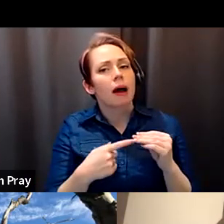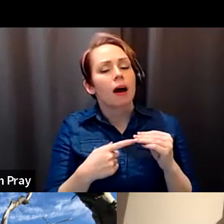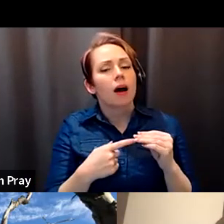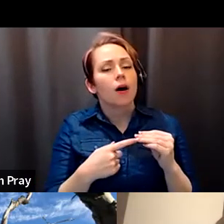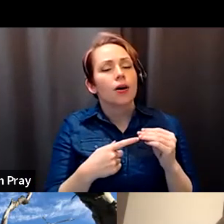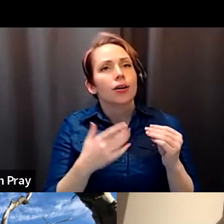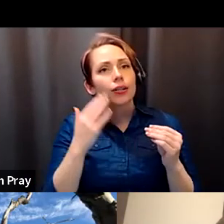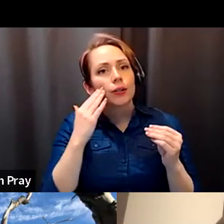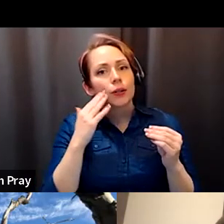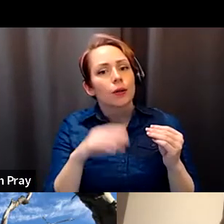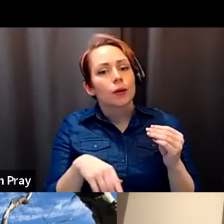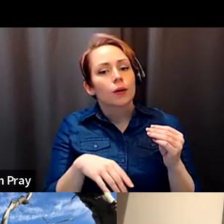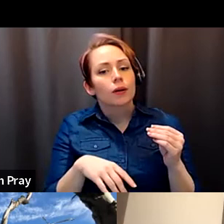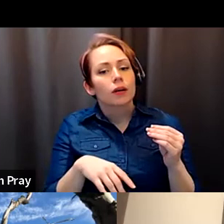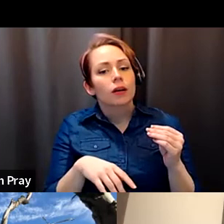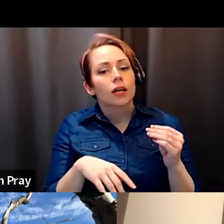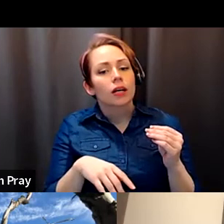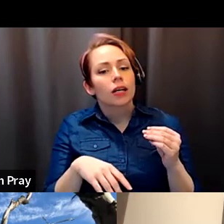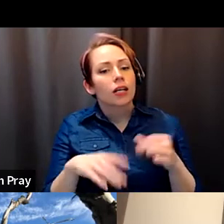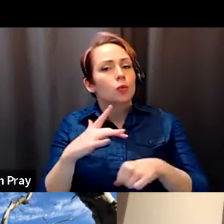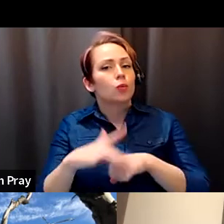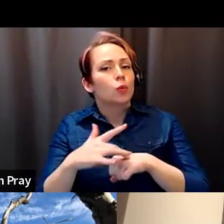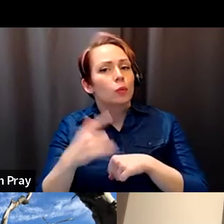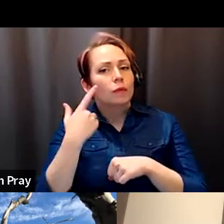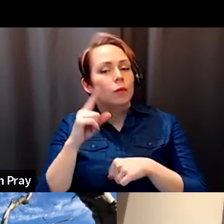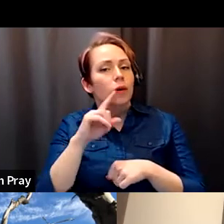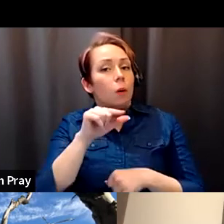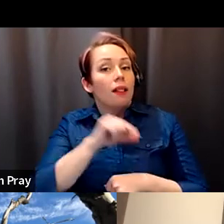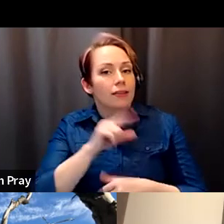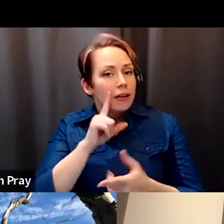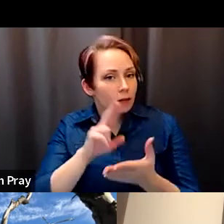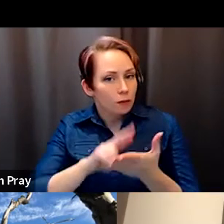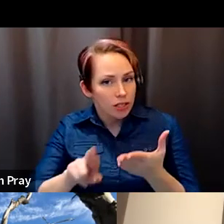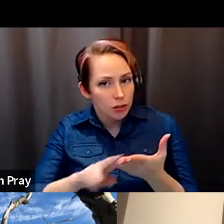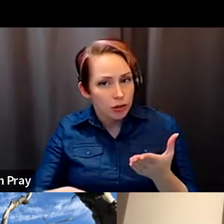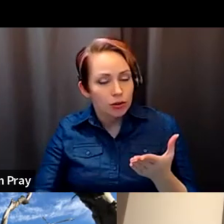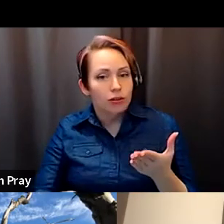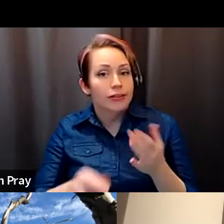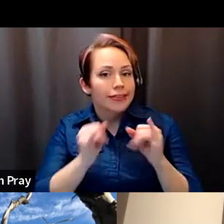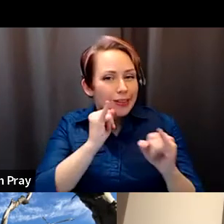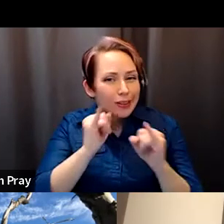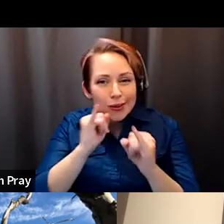Timothy Gill: room for qualitative research sort of like interviews and you know I mean it's hard, I think, to.